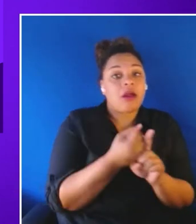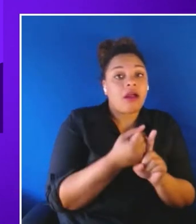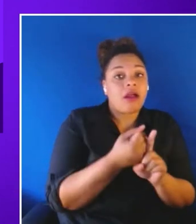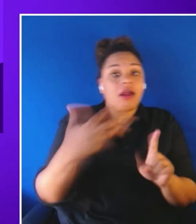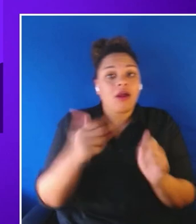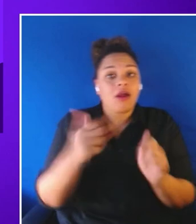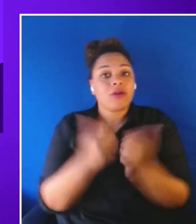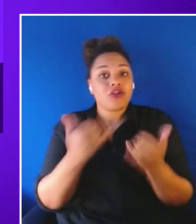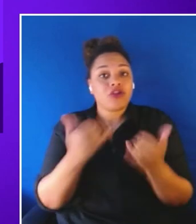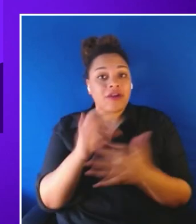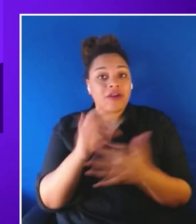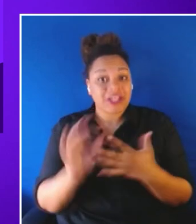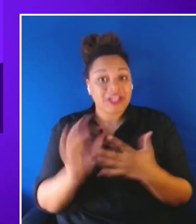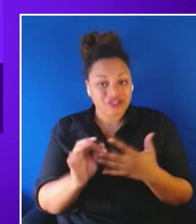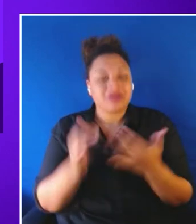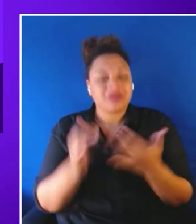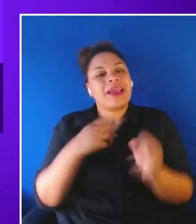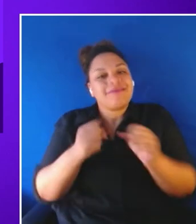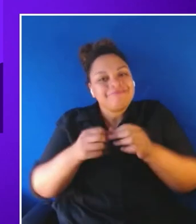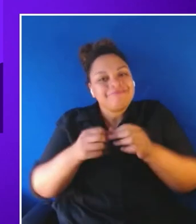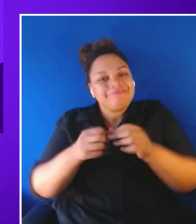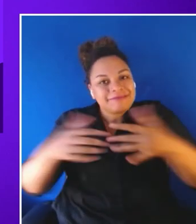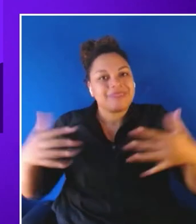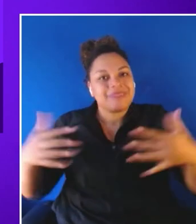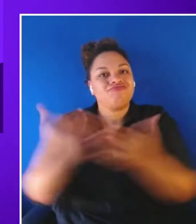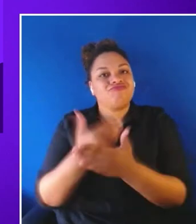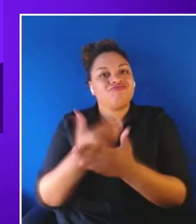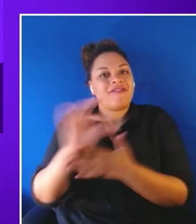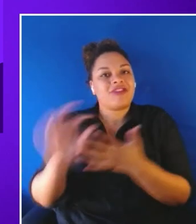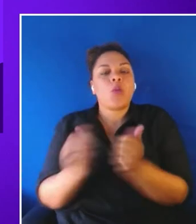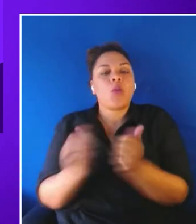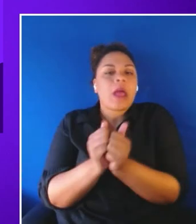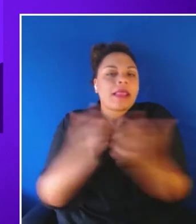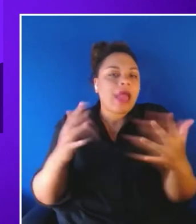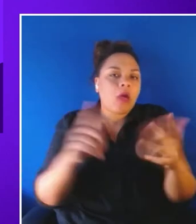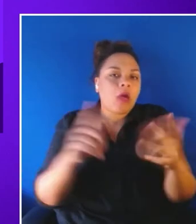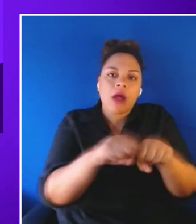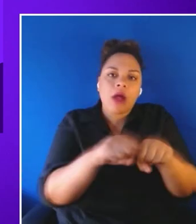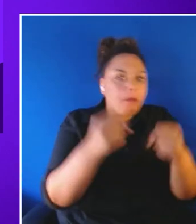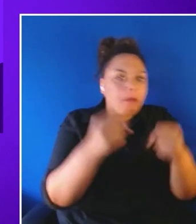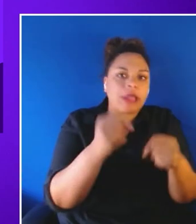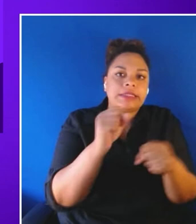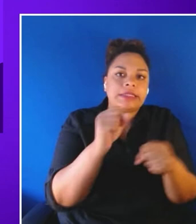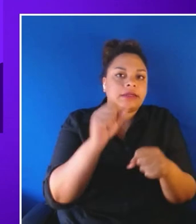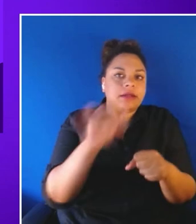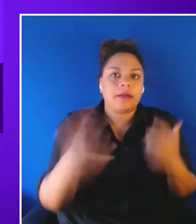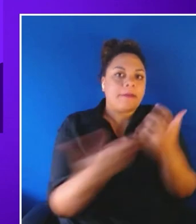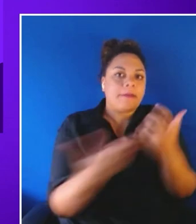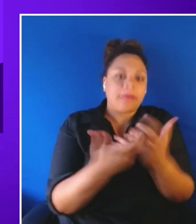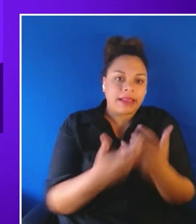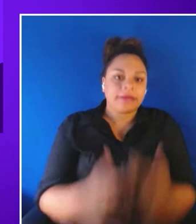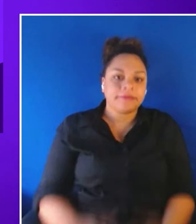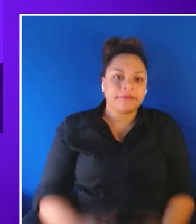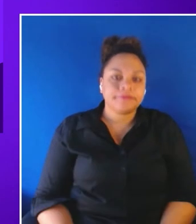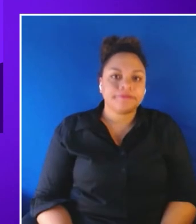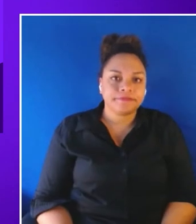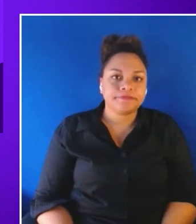expand into these features without compromising backward compatibility. So let's go to our next